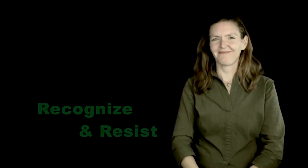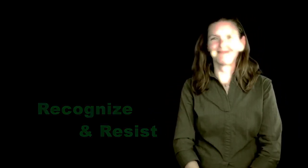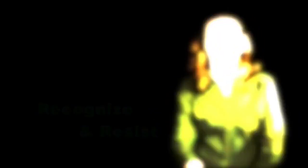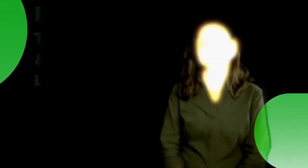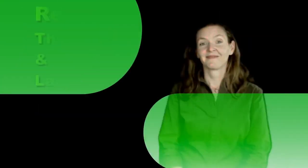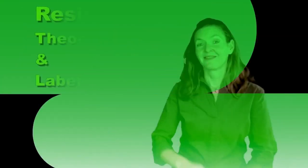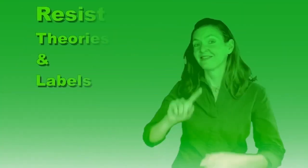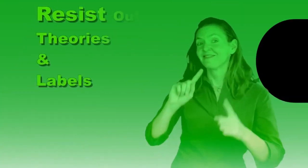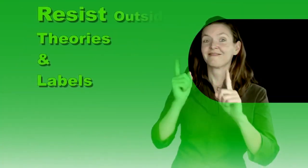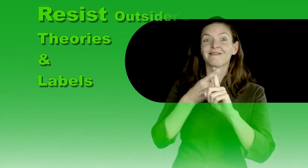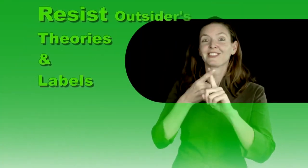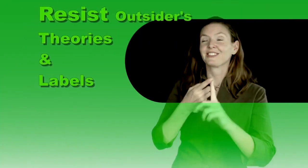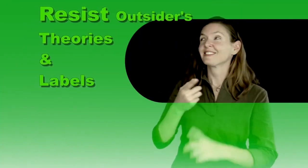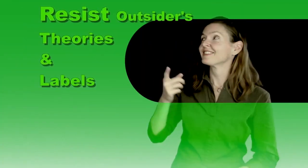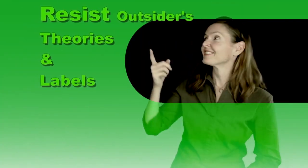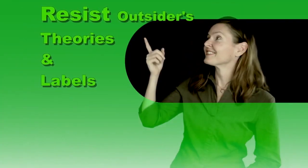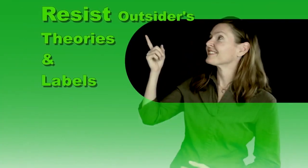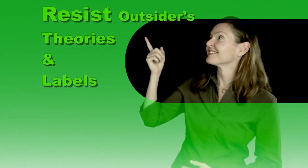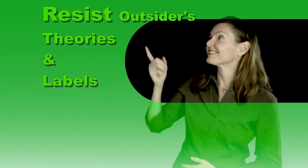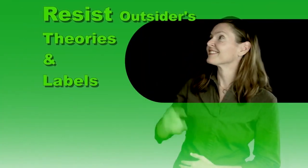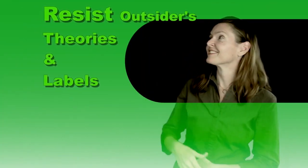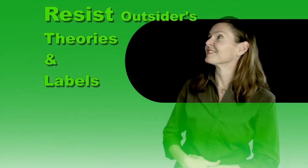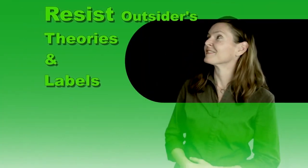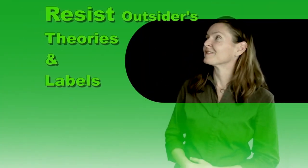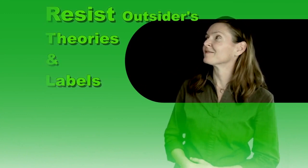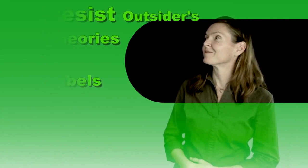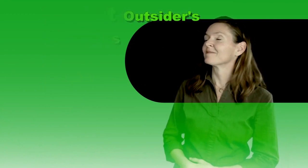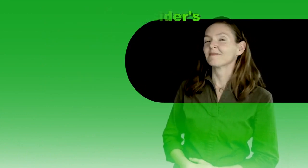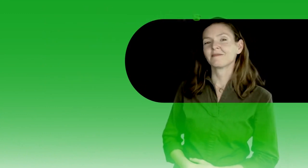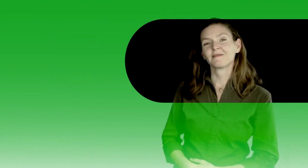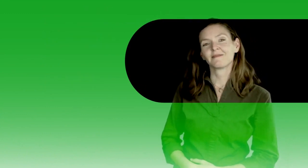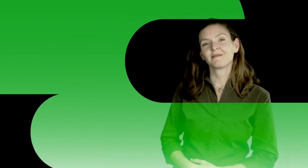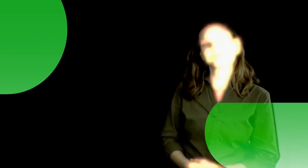The first subcategory under "Recognize & Resist" is 1) Resist Outsider's Theories and Labels [Image: Green animation/background].